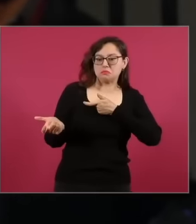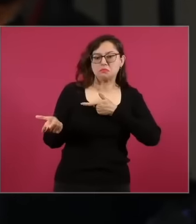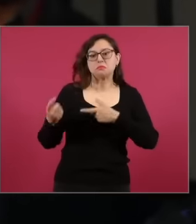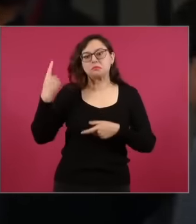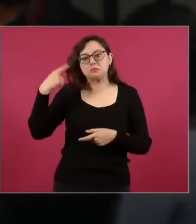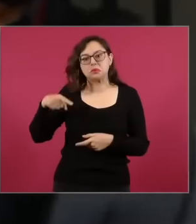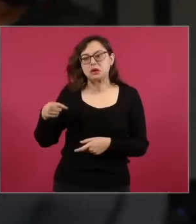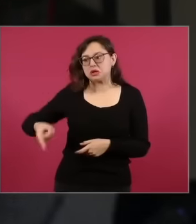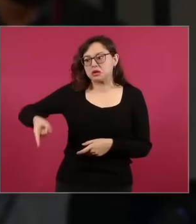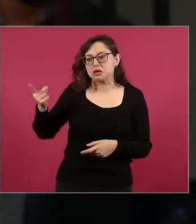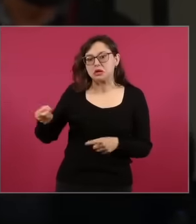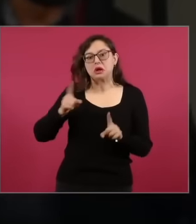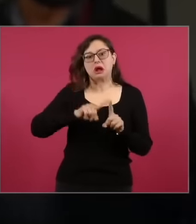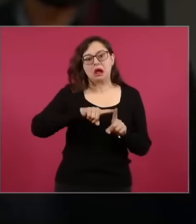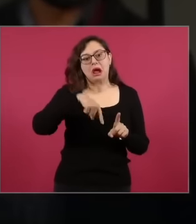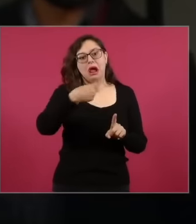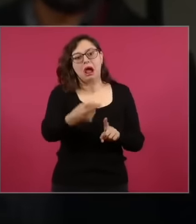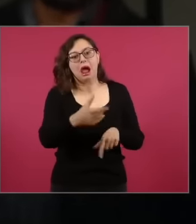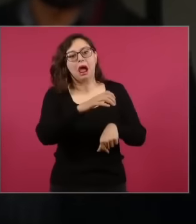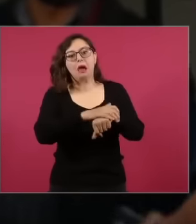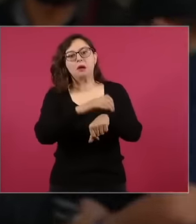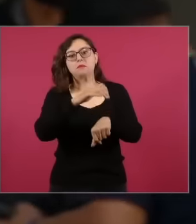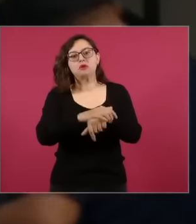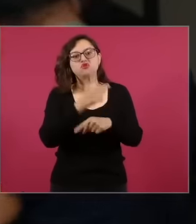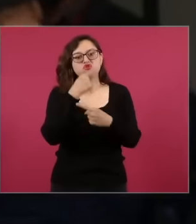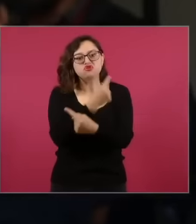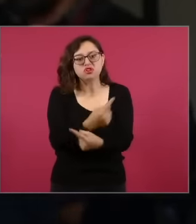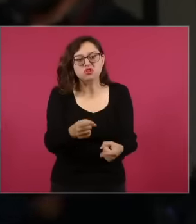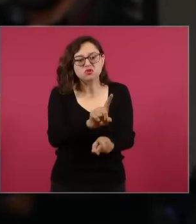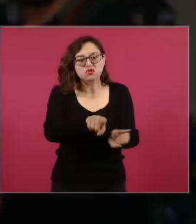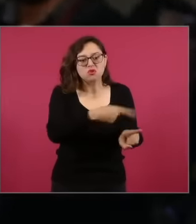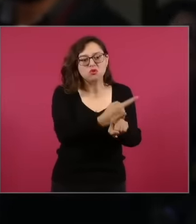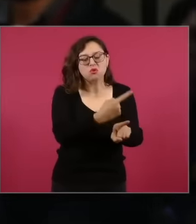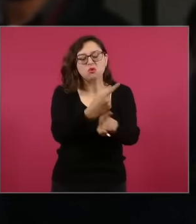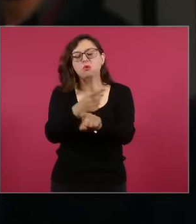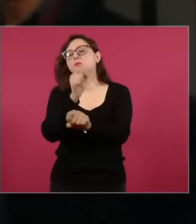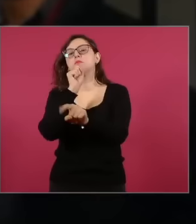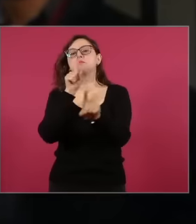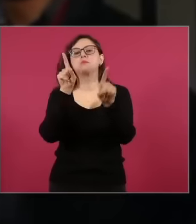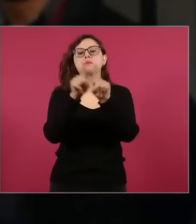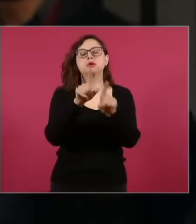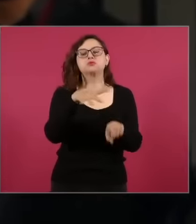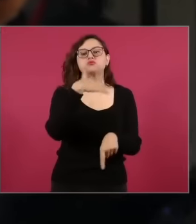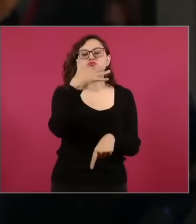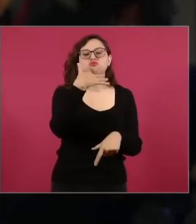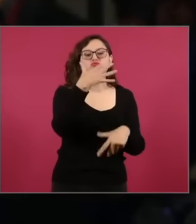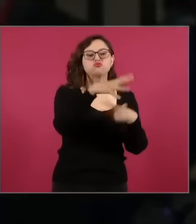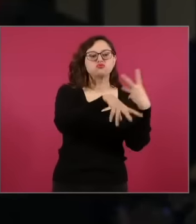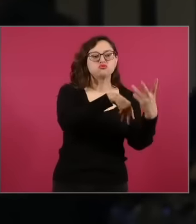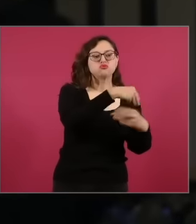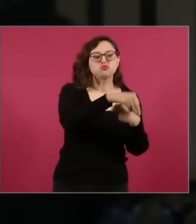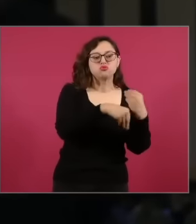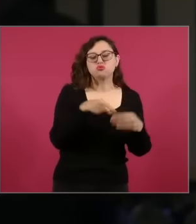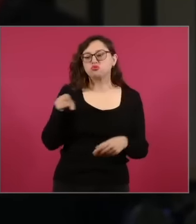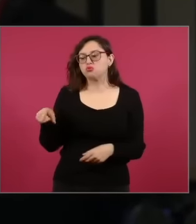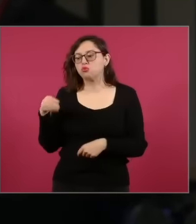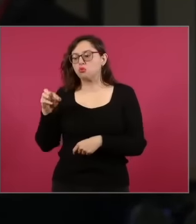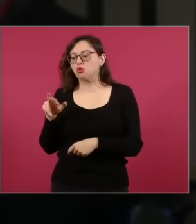Pereda Janz Carri and the money launderer Camel Nasif Morena party applauds him and negotiates